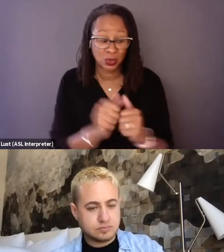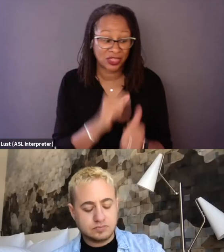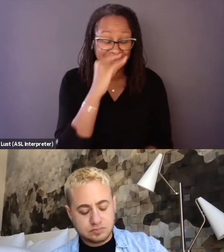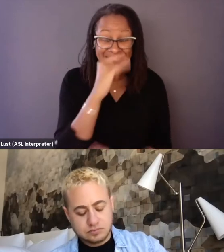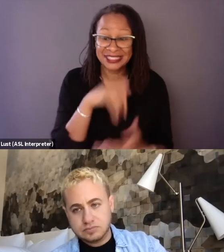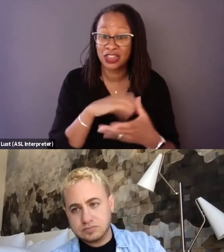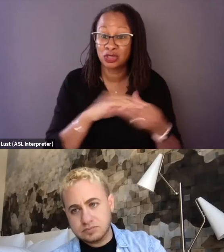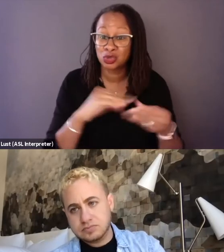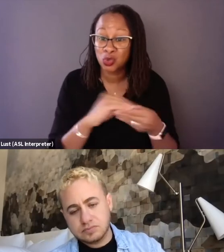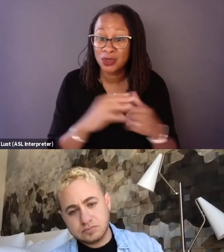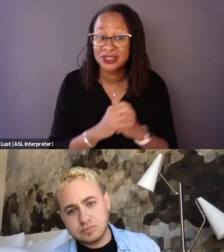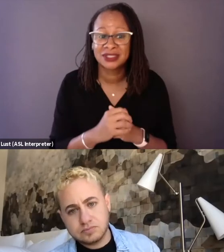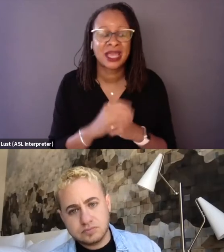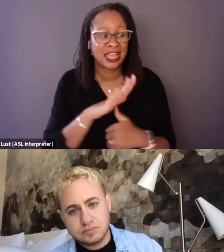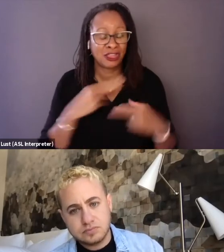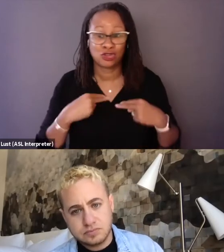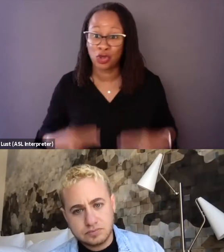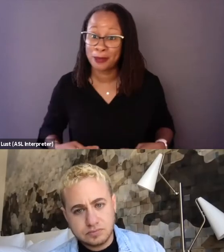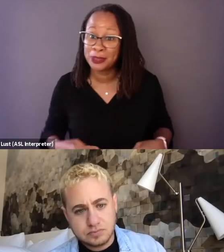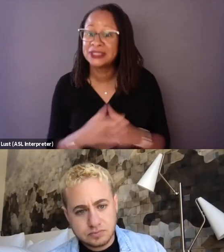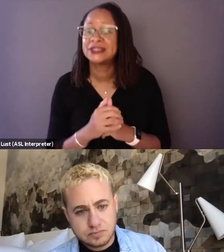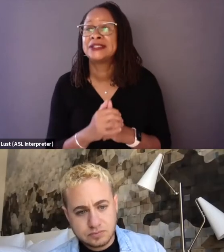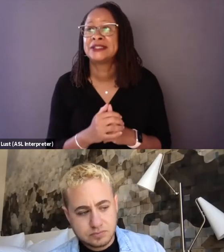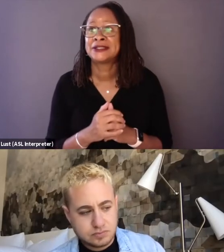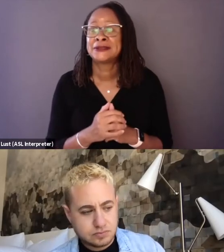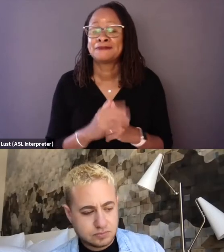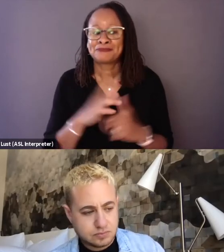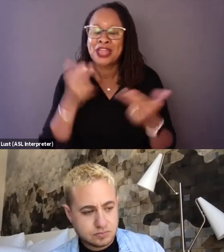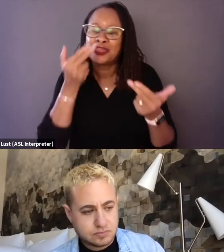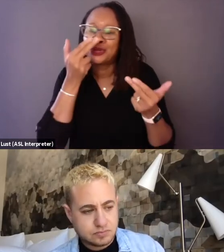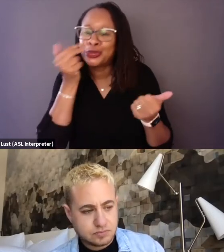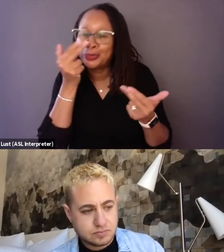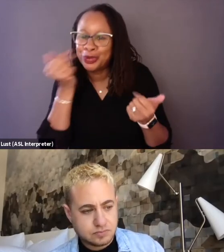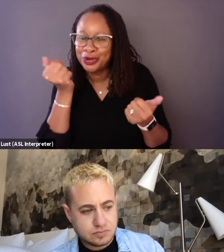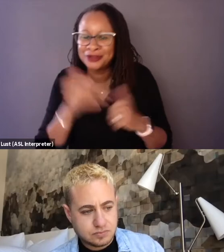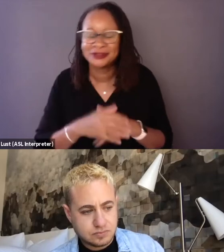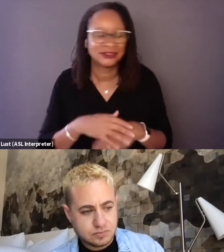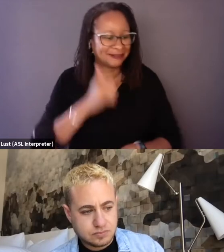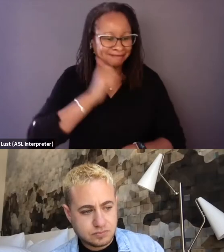in their humanity, in their humor, right, in their day-to-day lives,